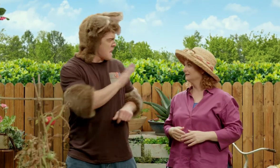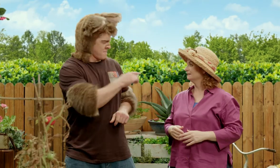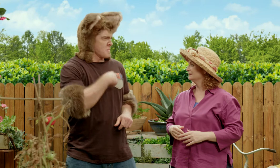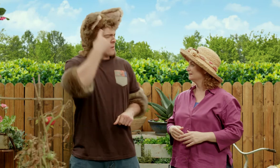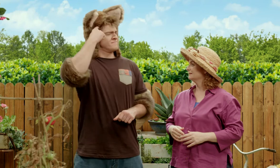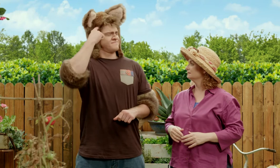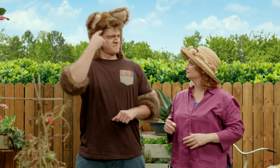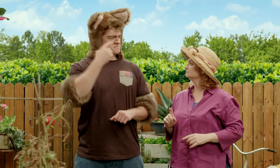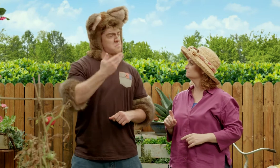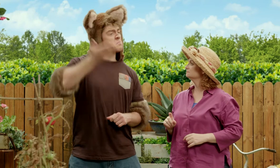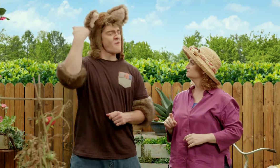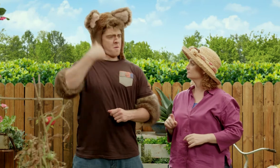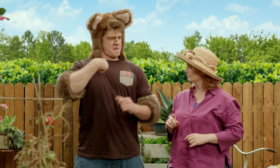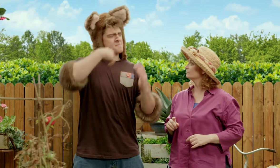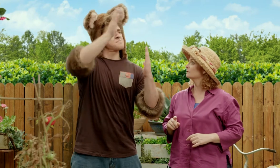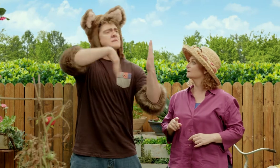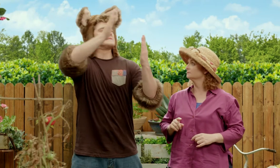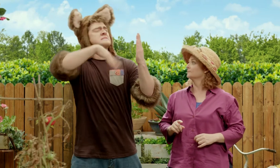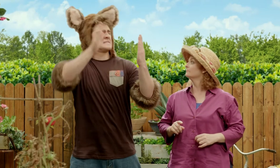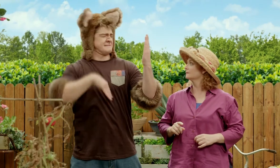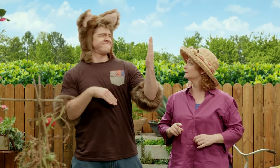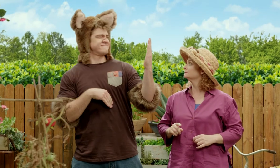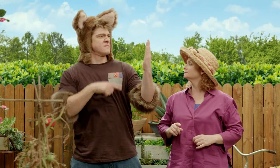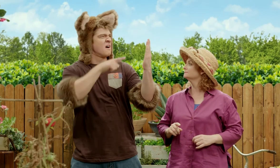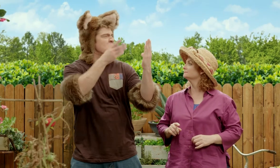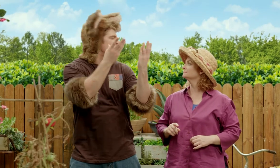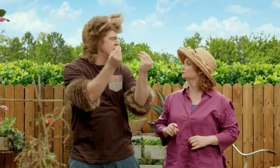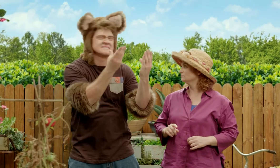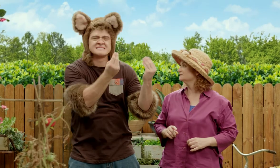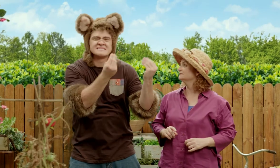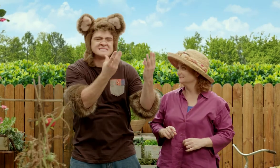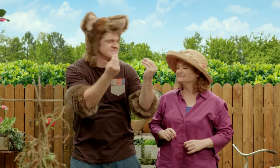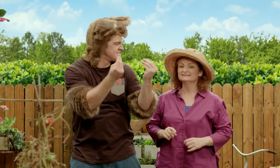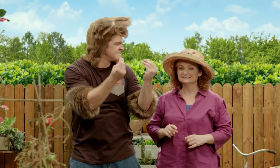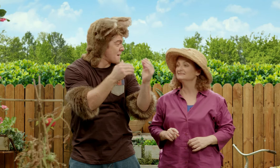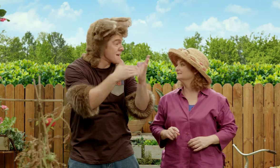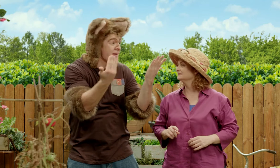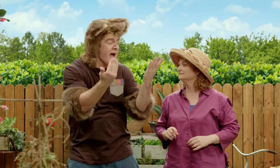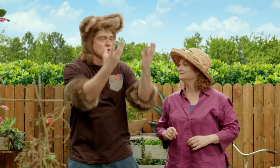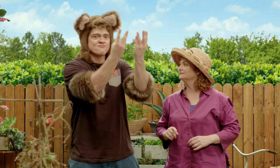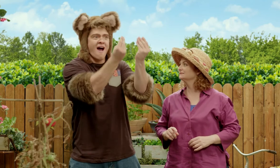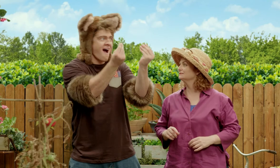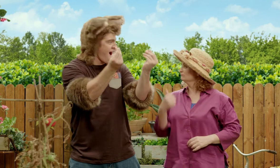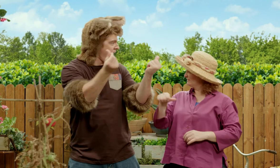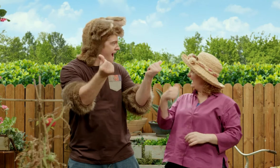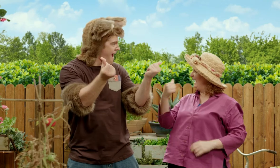Hey Sally, I was thinking before when I was painting it was wet ... But now it's dry!